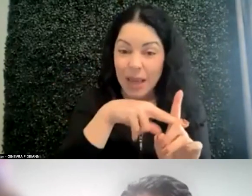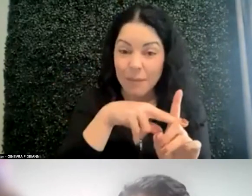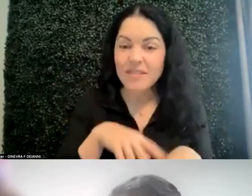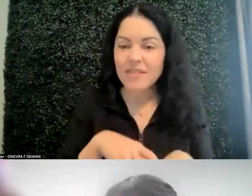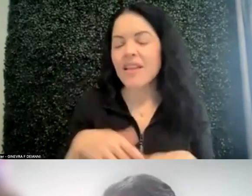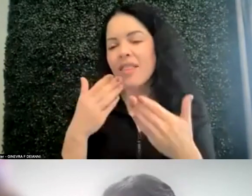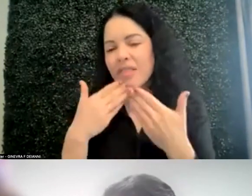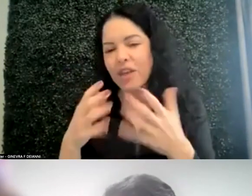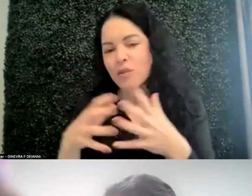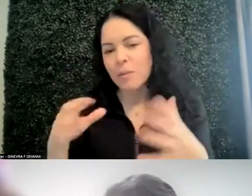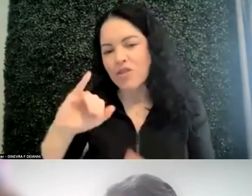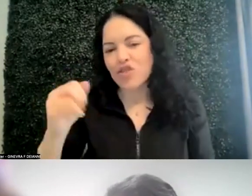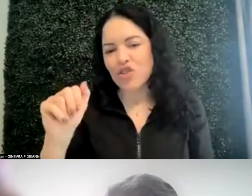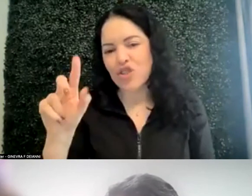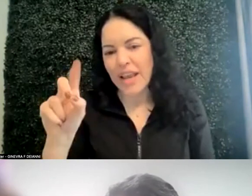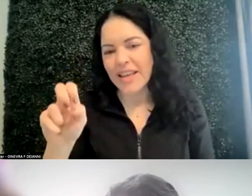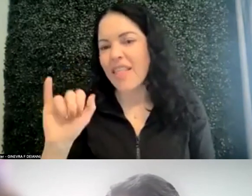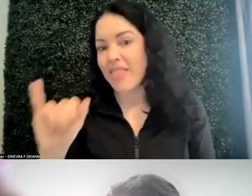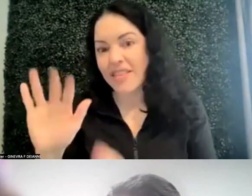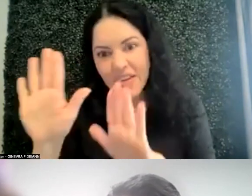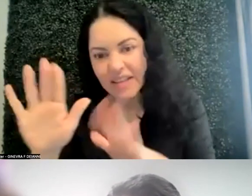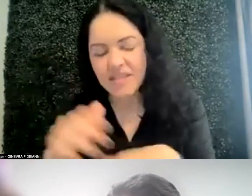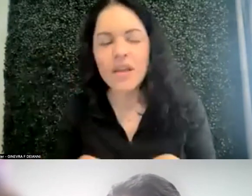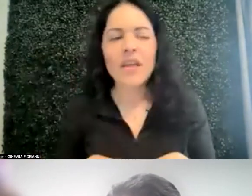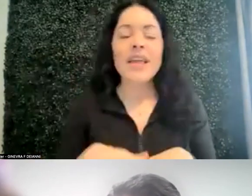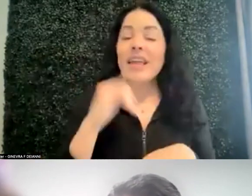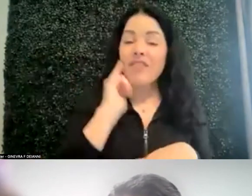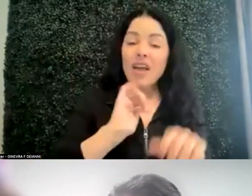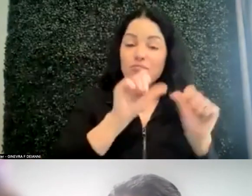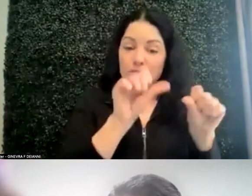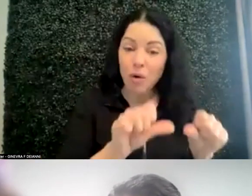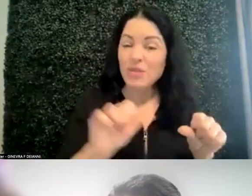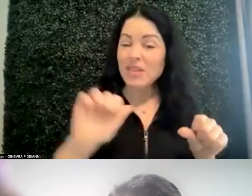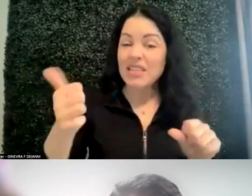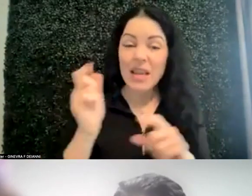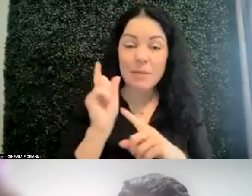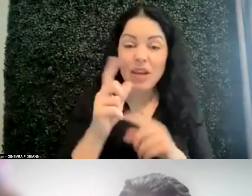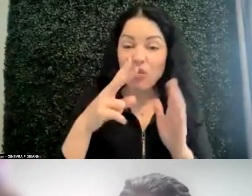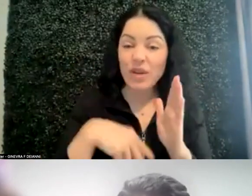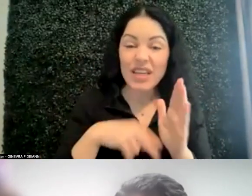That is fantastic. If I put up a 10-minute reading assignment or a 15-minute video, I'm going to tell them